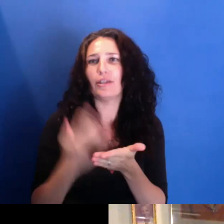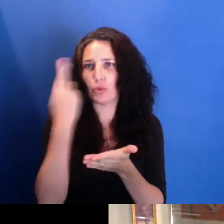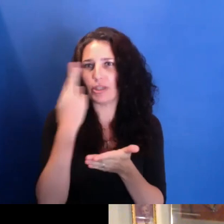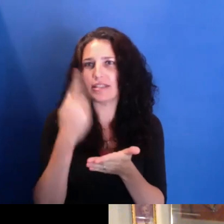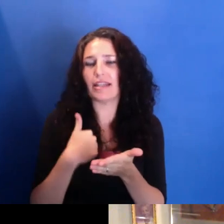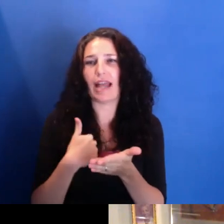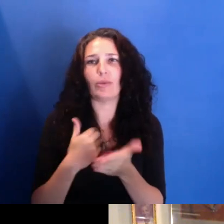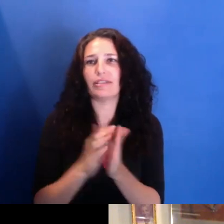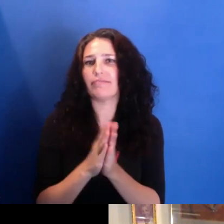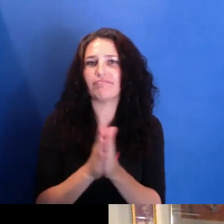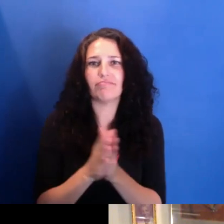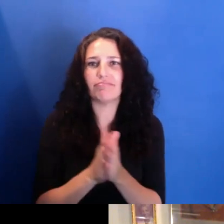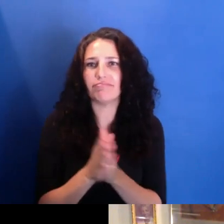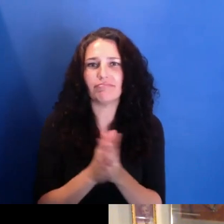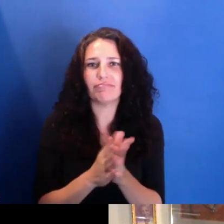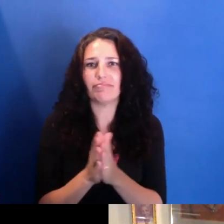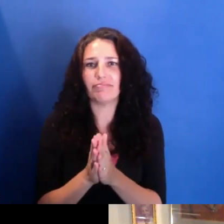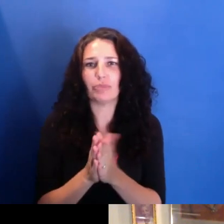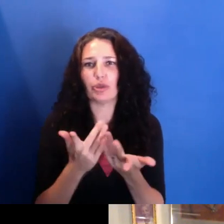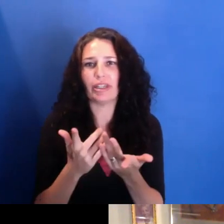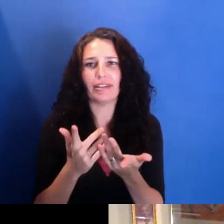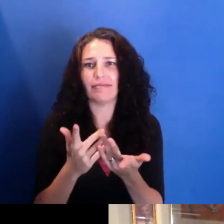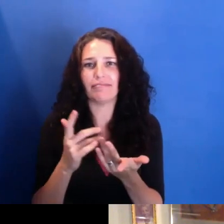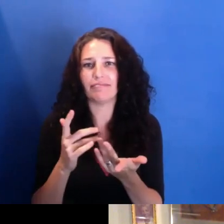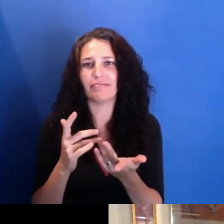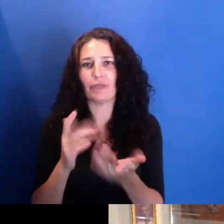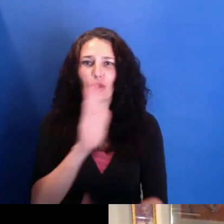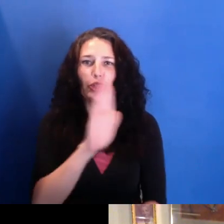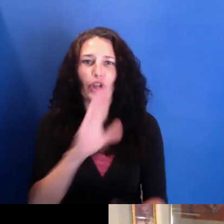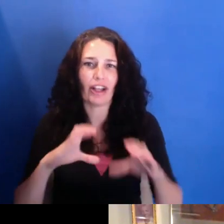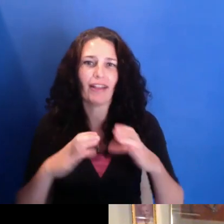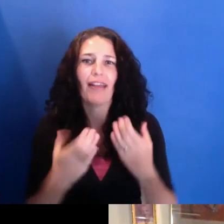just because your class at Penn those many years ago was my first-- my introduction